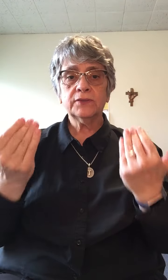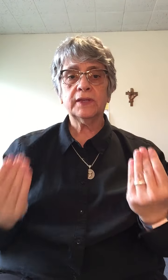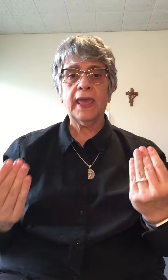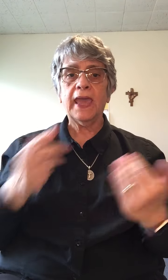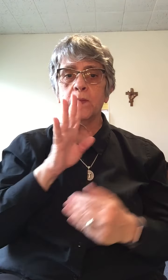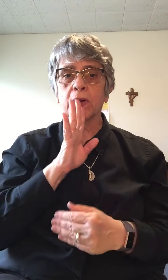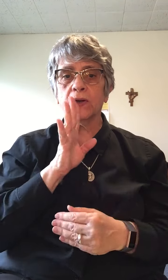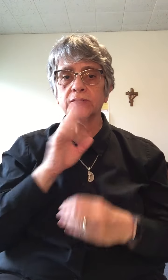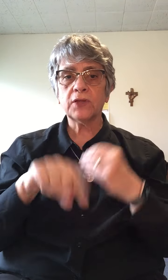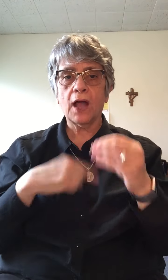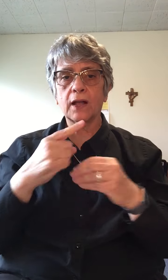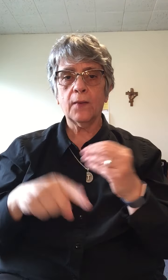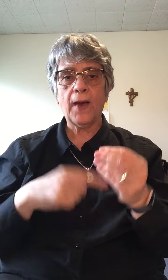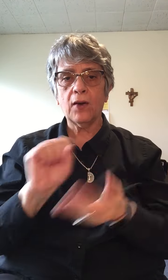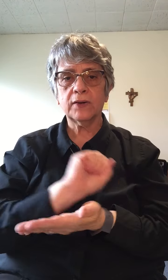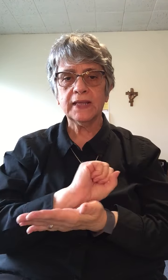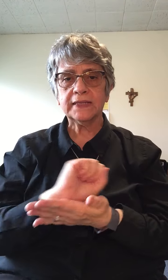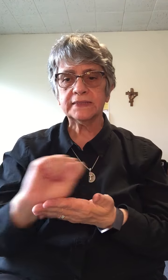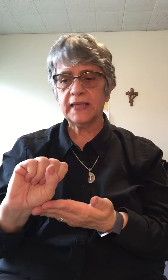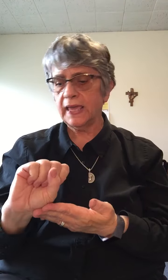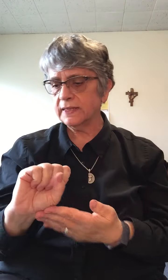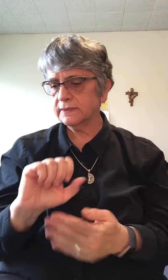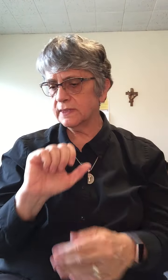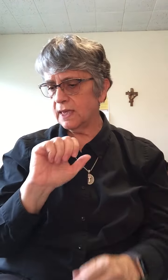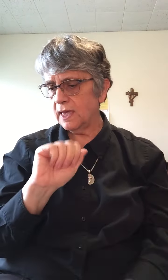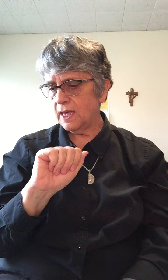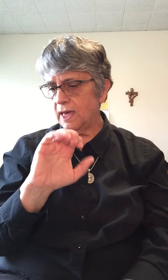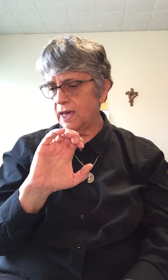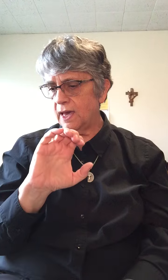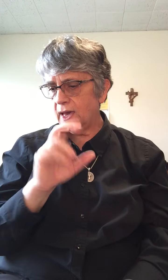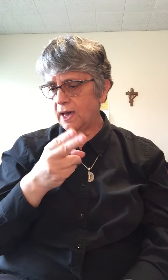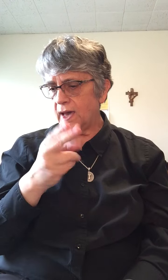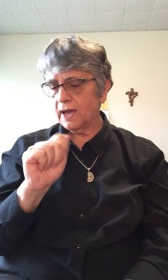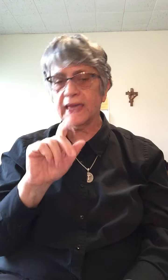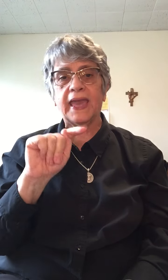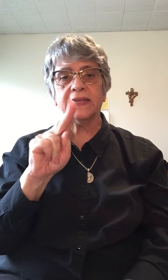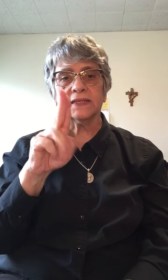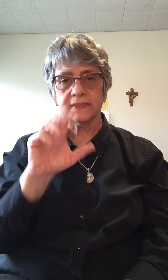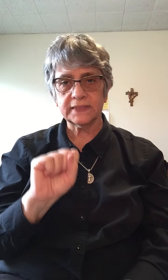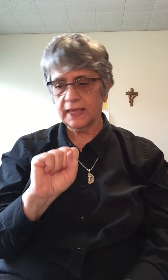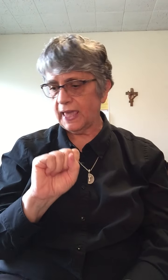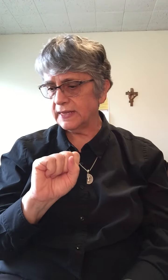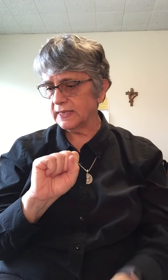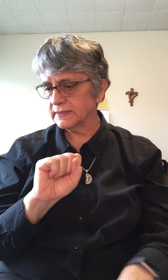Today we're going to talk about Saint Achatius.